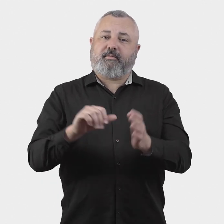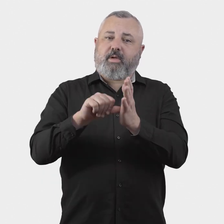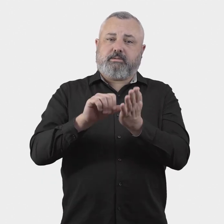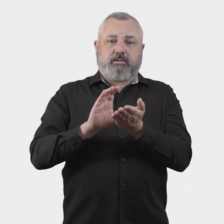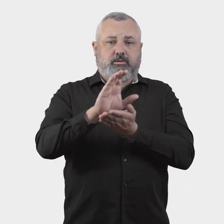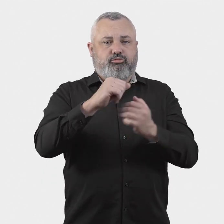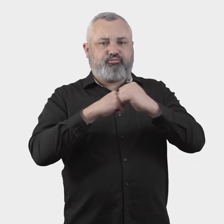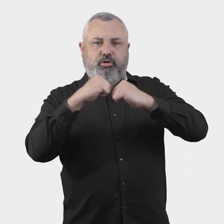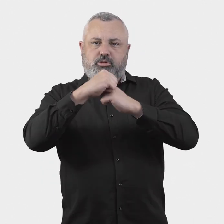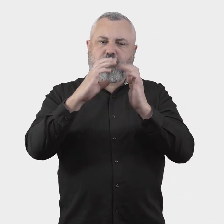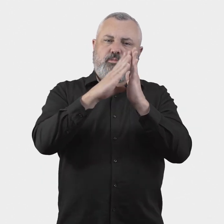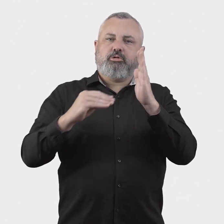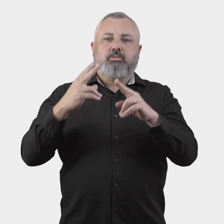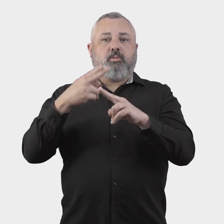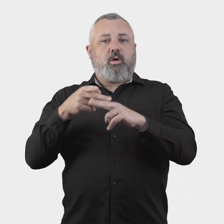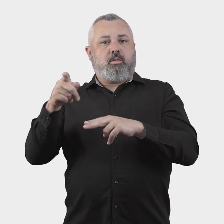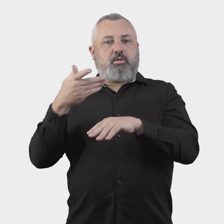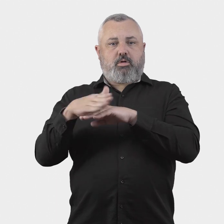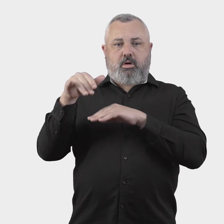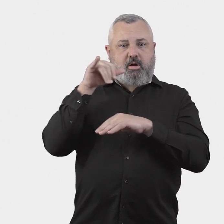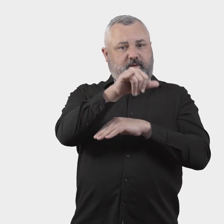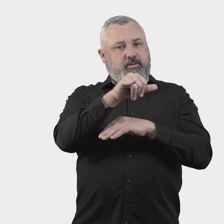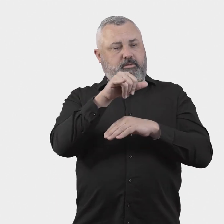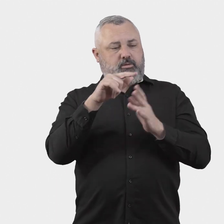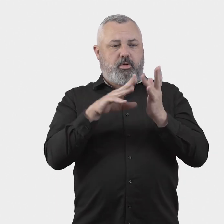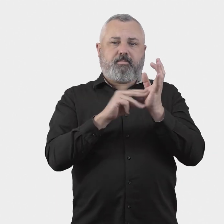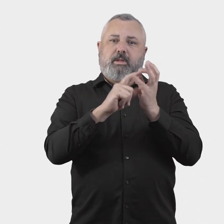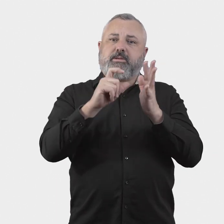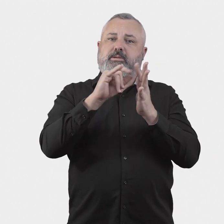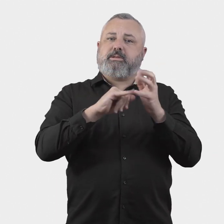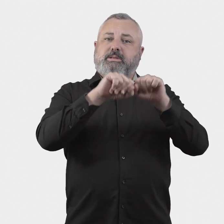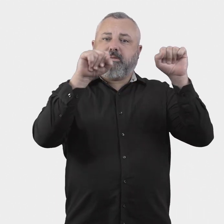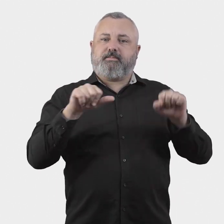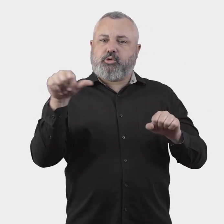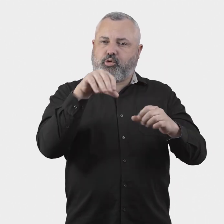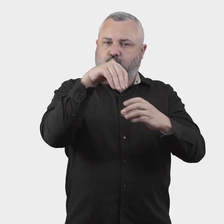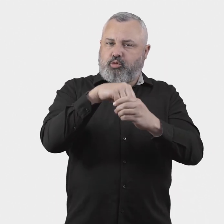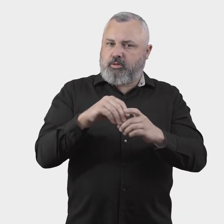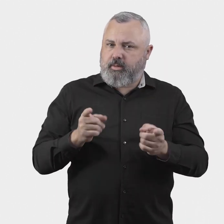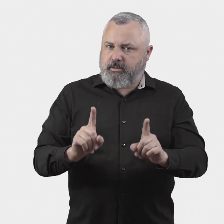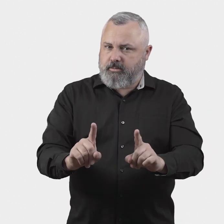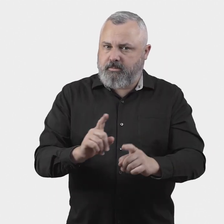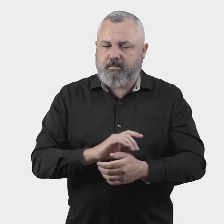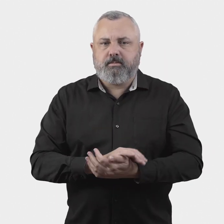8. How should funding arrangements for the Aviation Industry Ombuds Scheme operate?